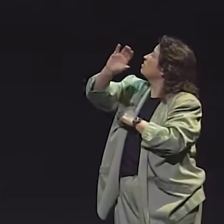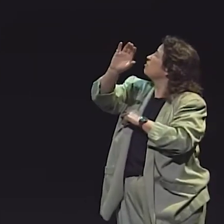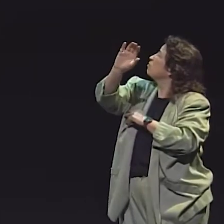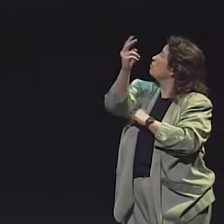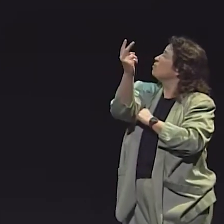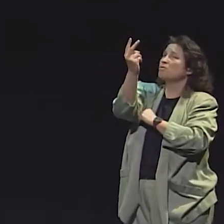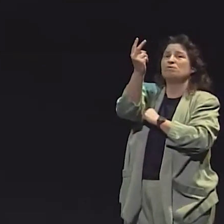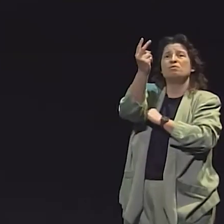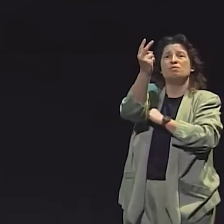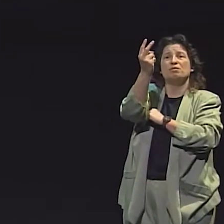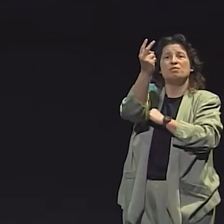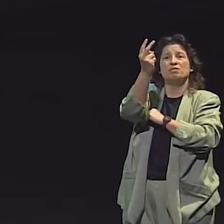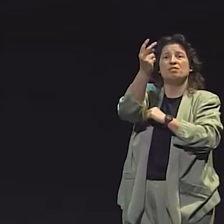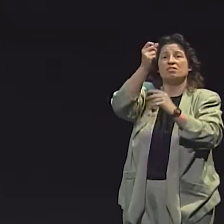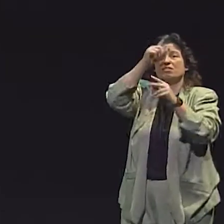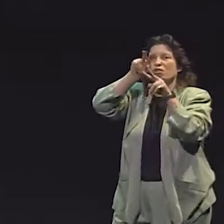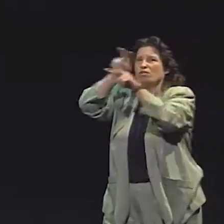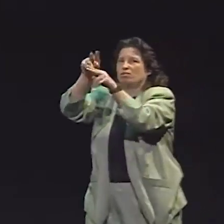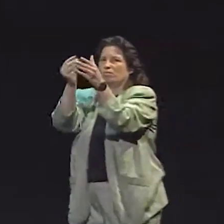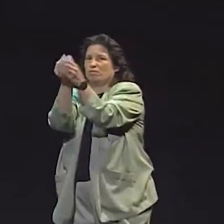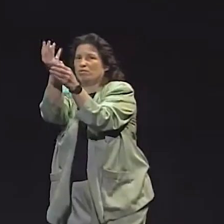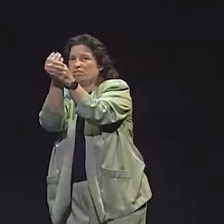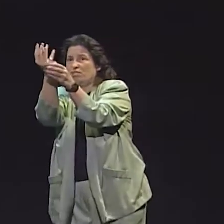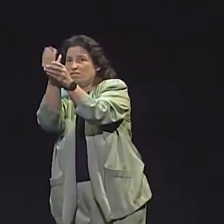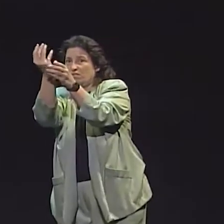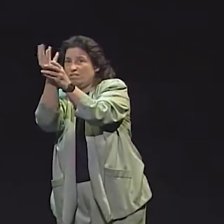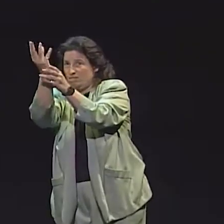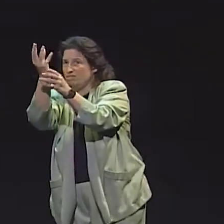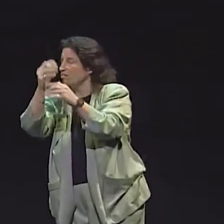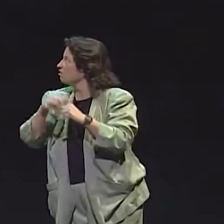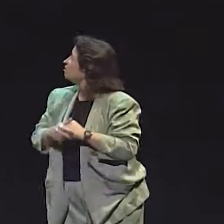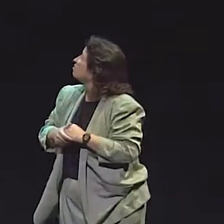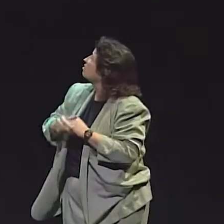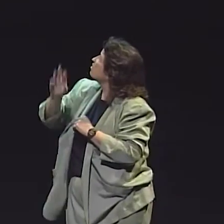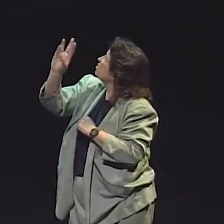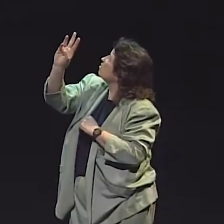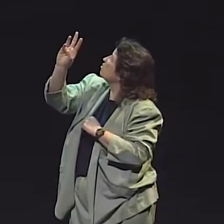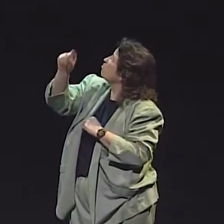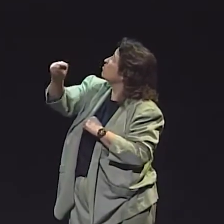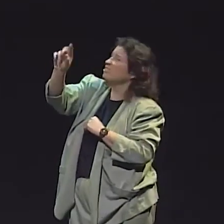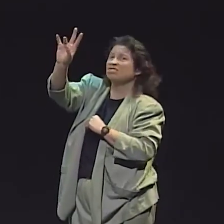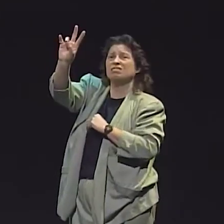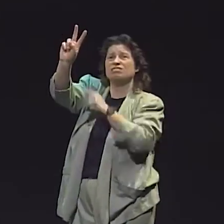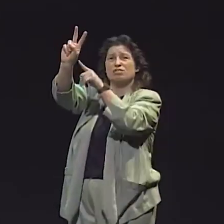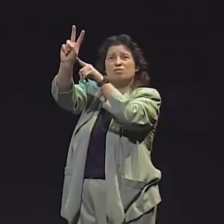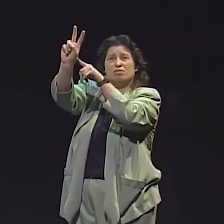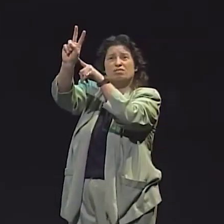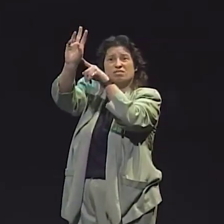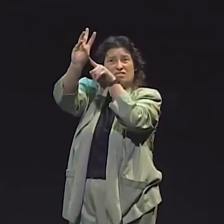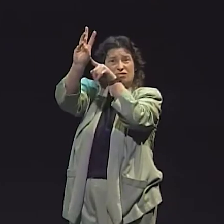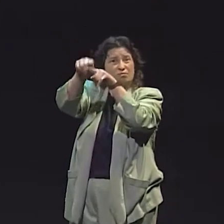THOSE ARE THE CHILDREN WHO HAVE DEAF PARENTS, THE CHILDREN WHO HAVE HEARING PARENTS WHO SIGN, AND THE CHILDREN WHO HAVE DEAF PARENTS WHO DON'T SIGN,